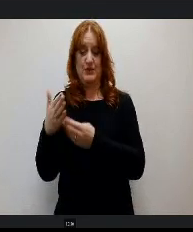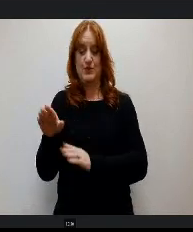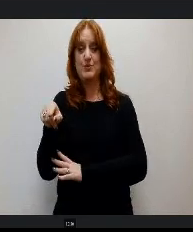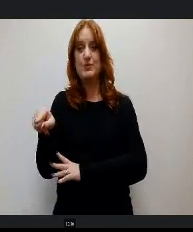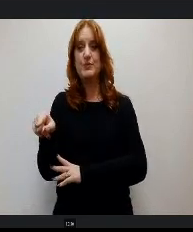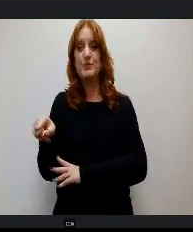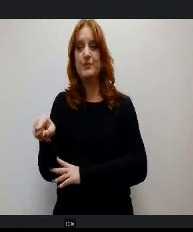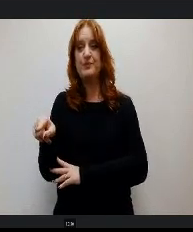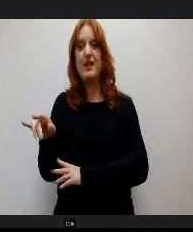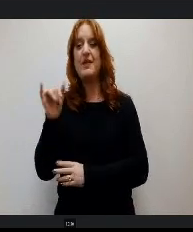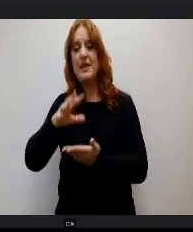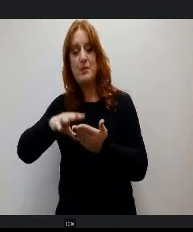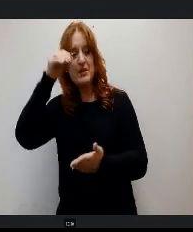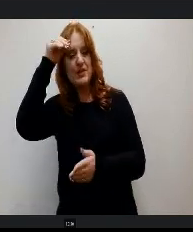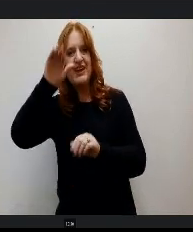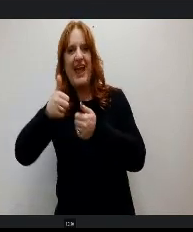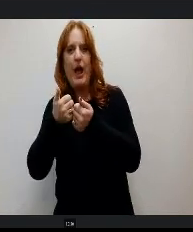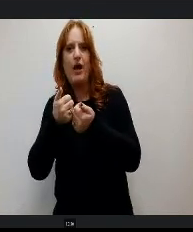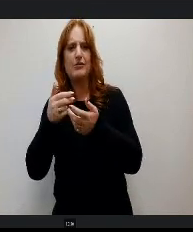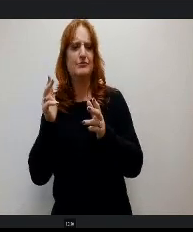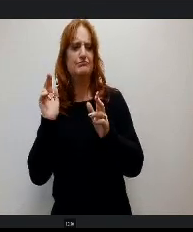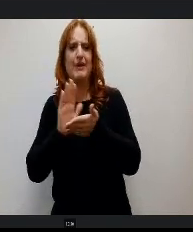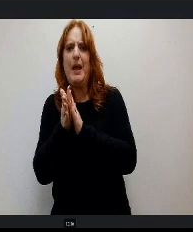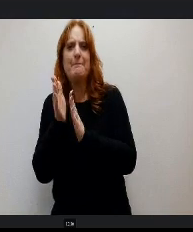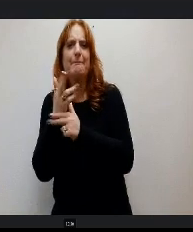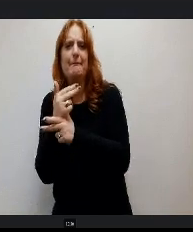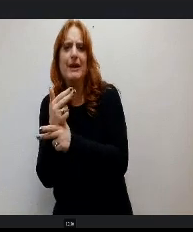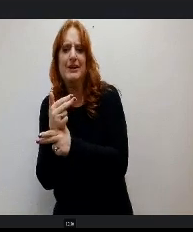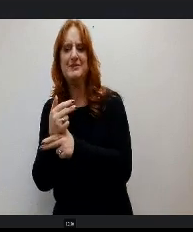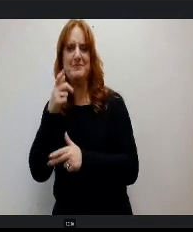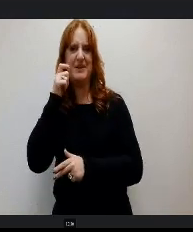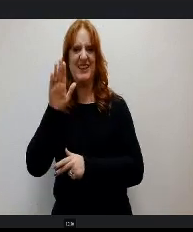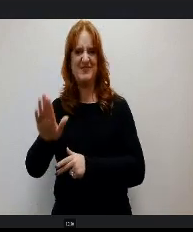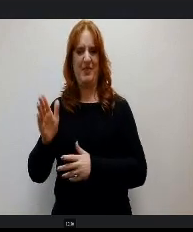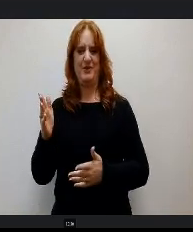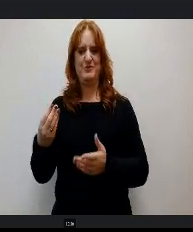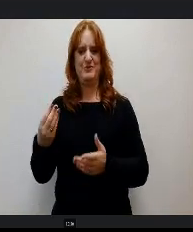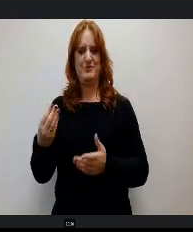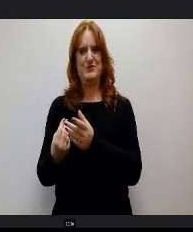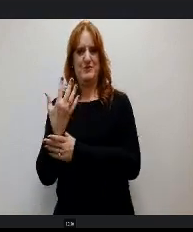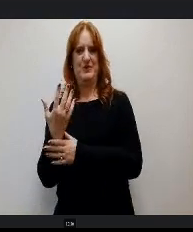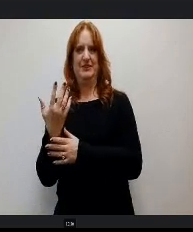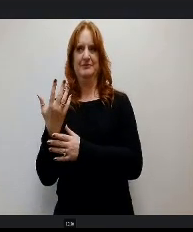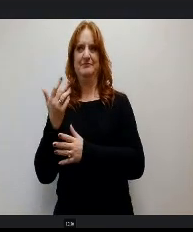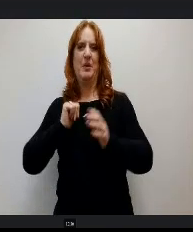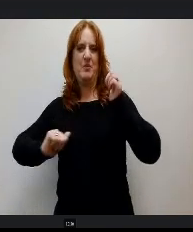earning how to be bunny rabbits 'cause that was what they were gonna do for their spring